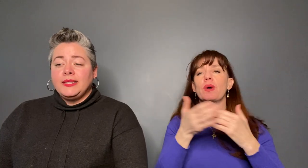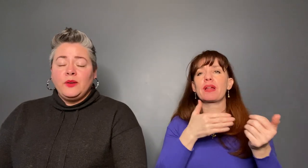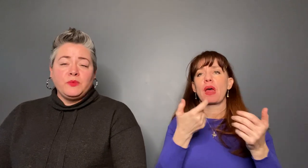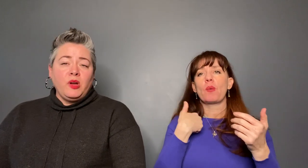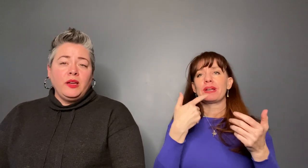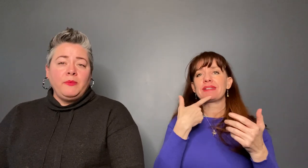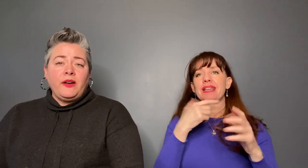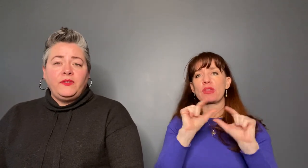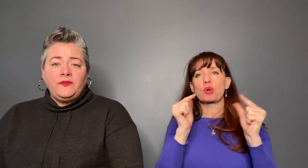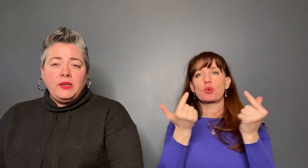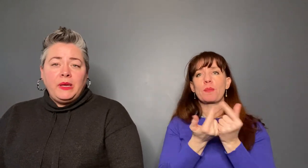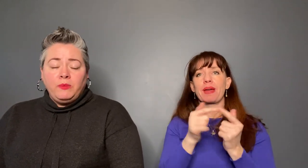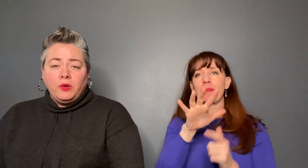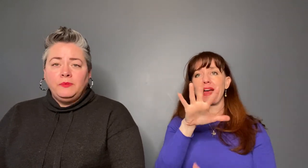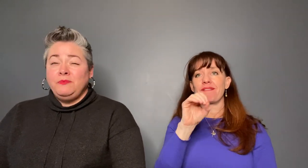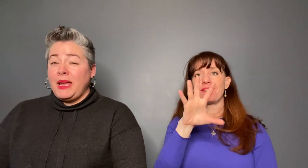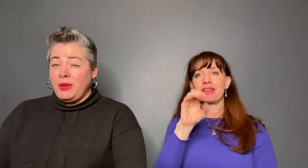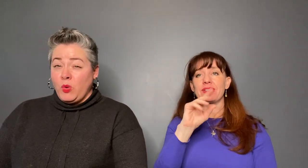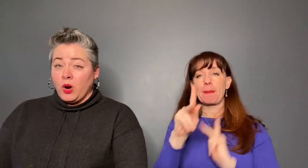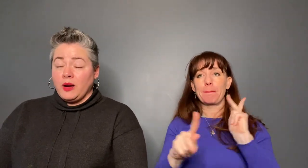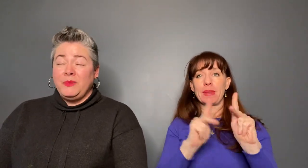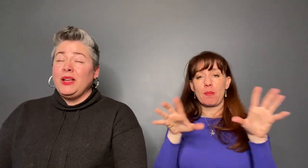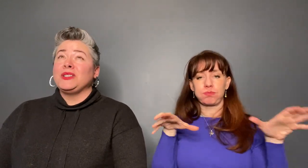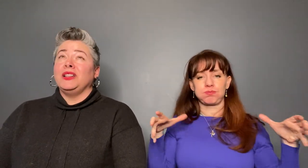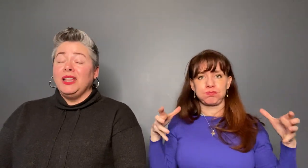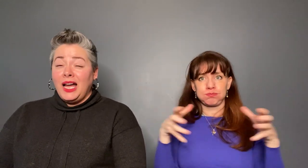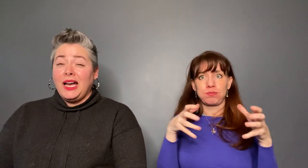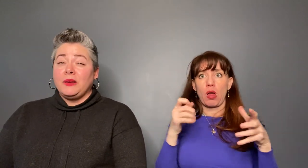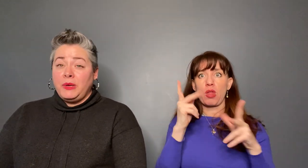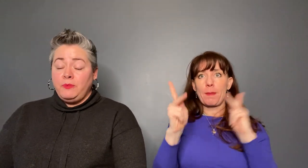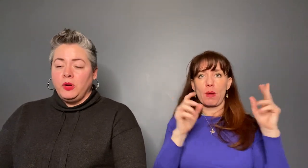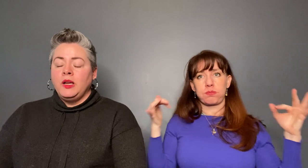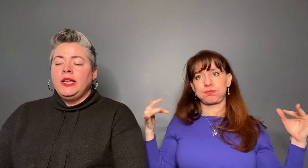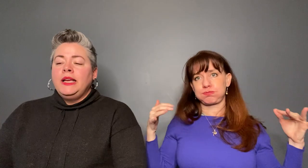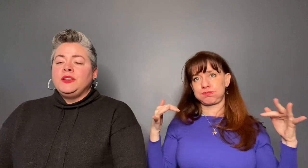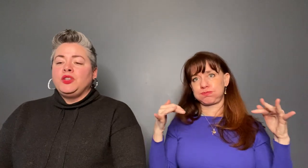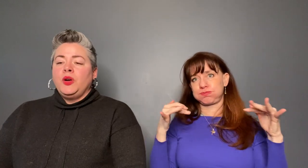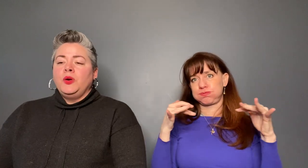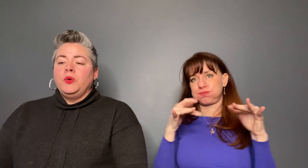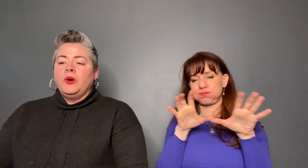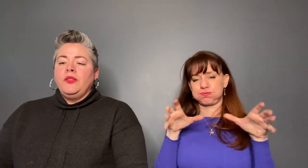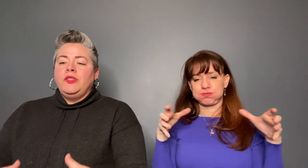probably about 50 people maybe more, I mean, there was a lot of people. So, the